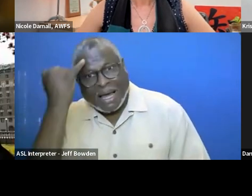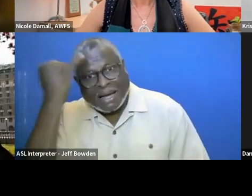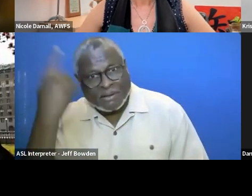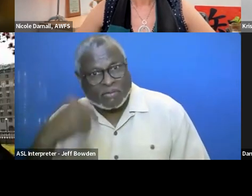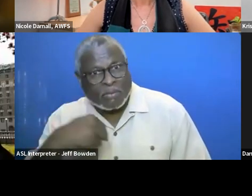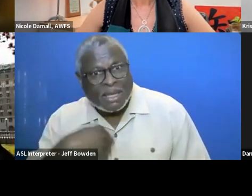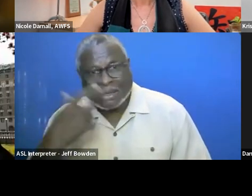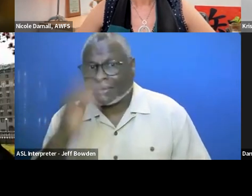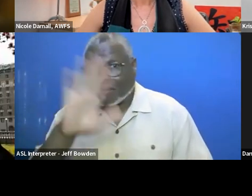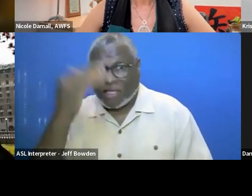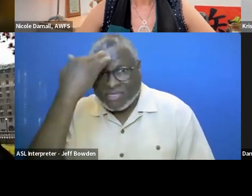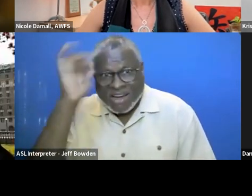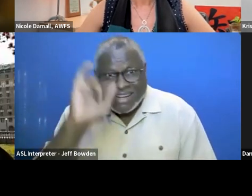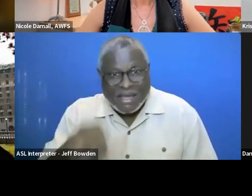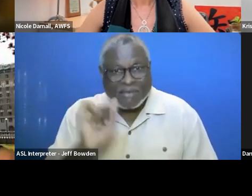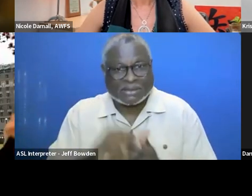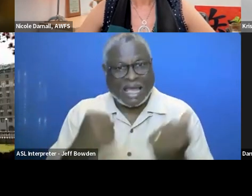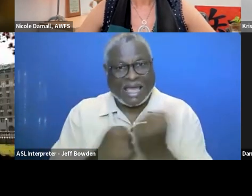Because I hadn't thought about it in terms of the advocacy part.